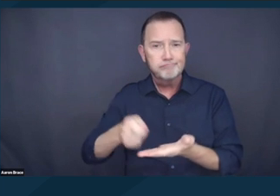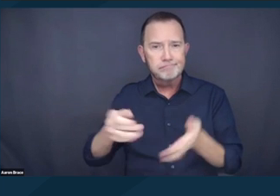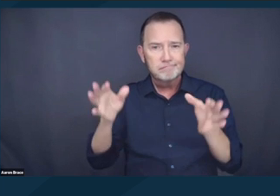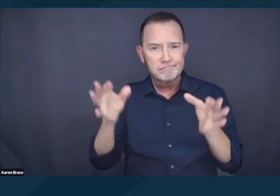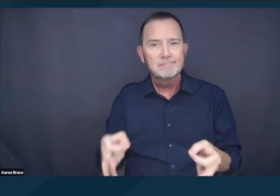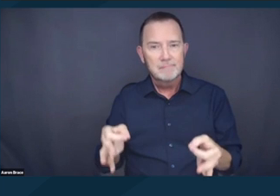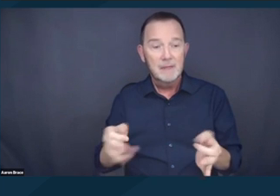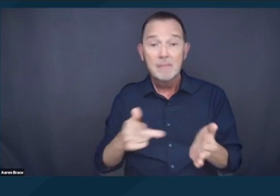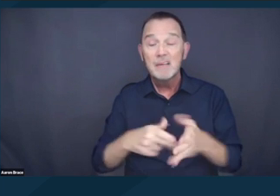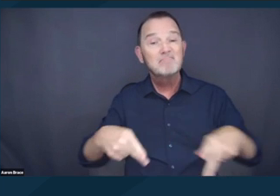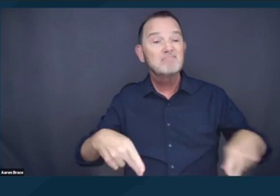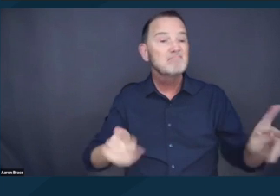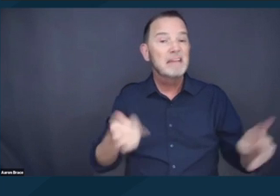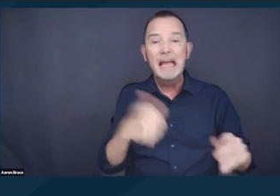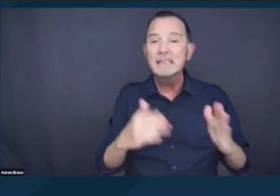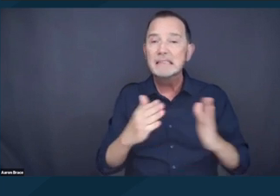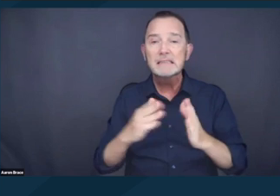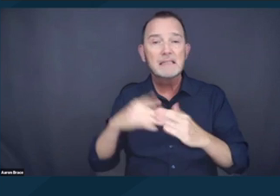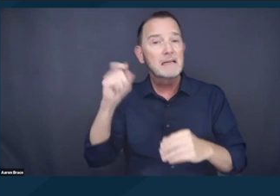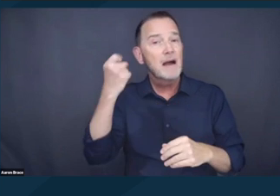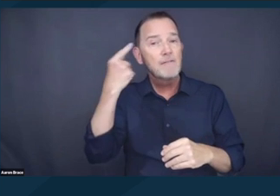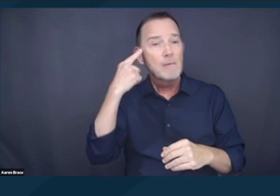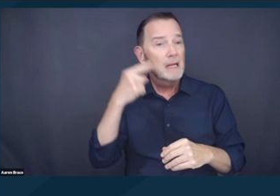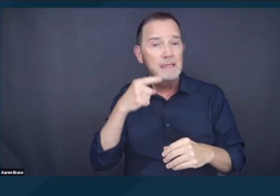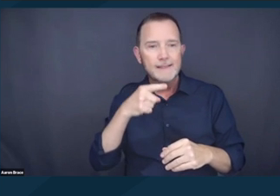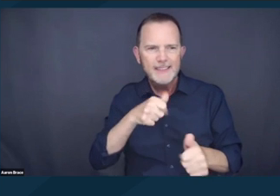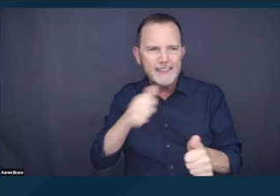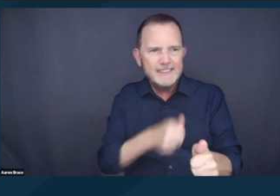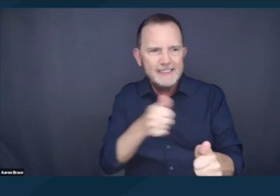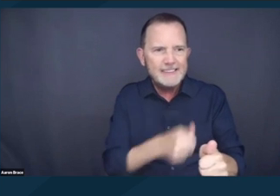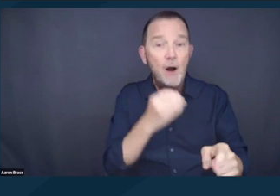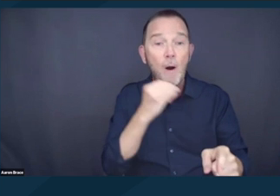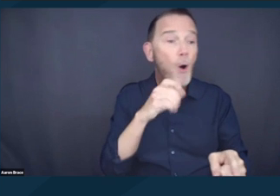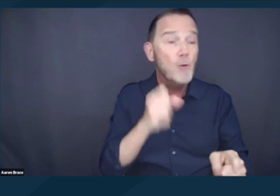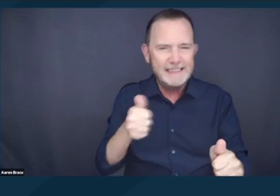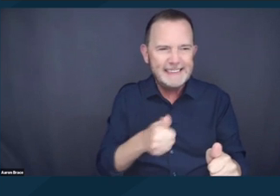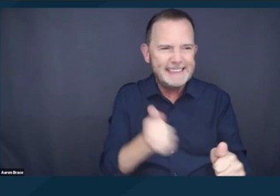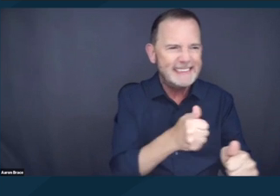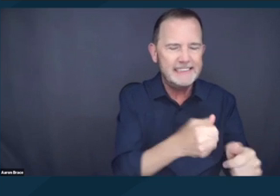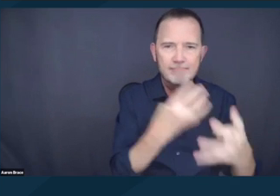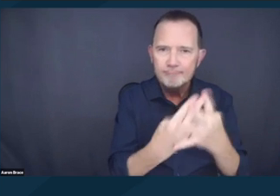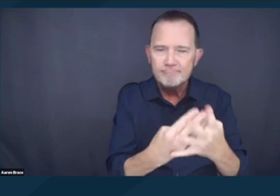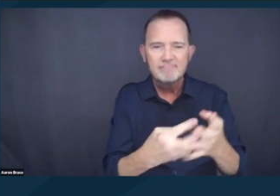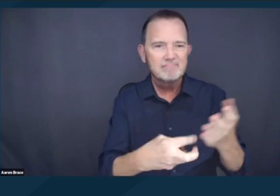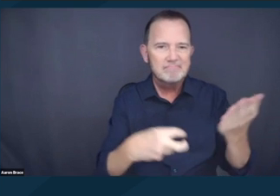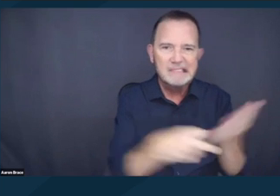to make criminalization their primary frontline response to homelessness, and they are doing that.